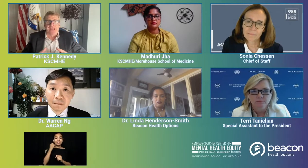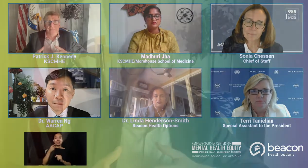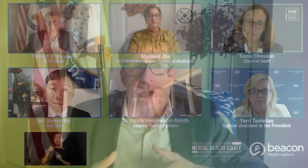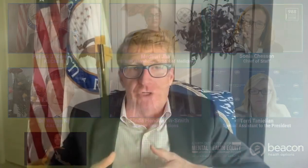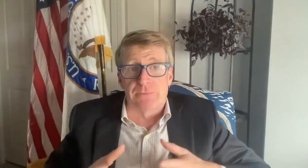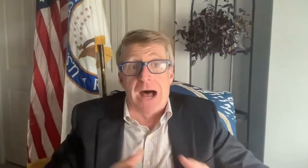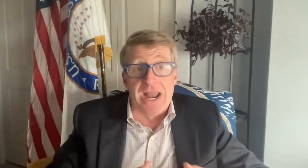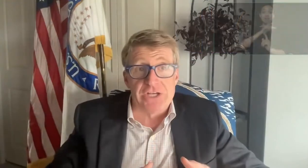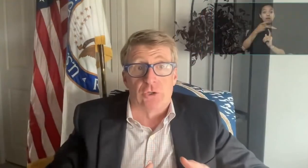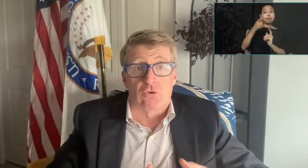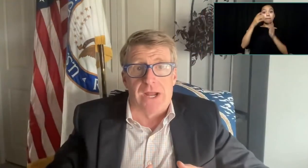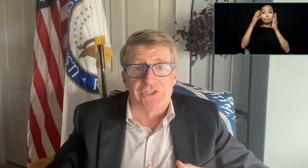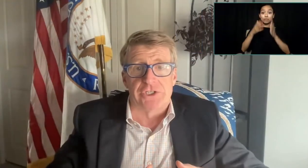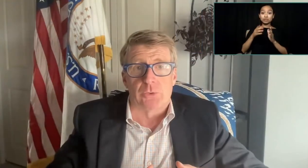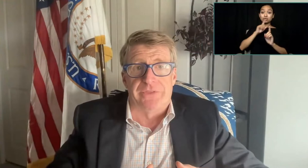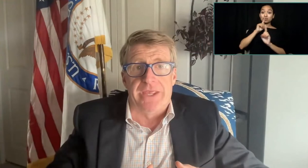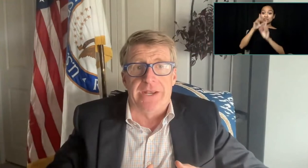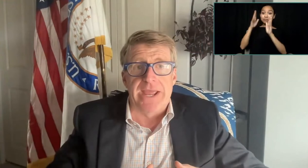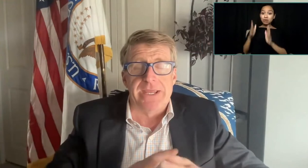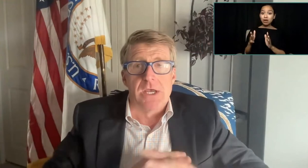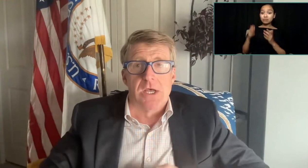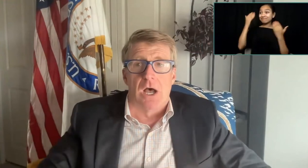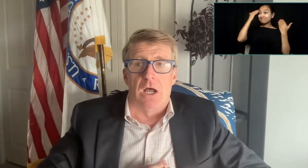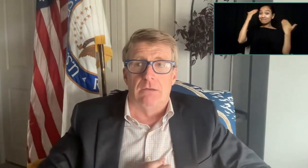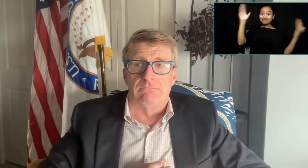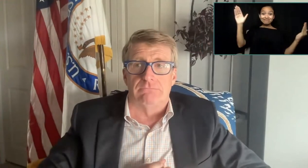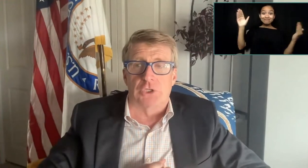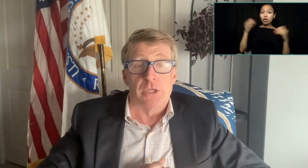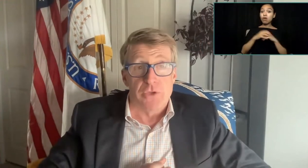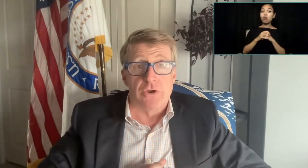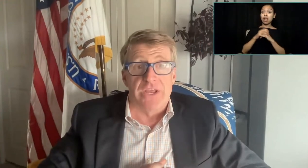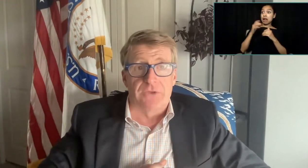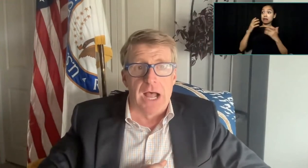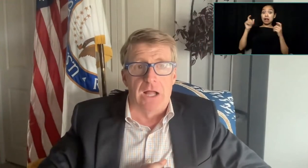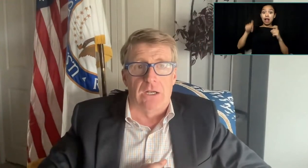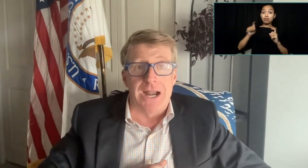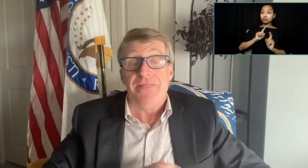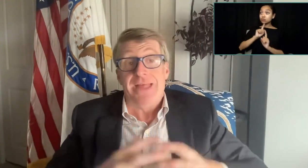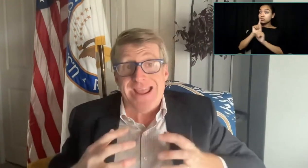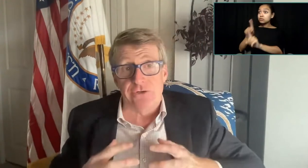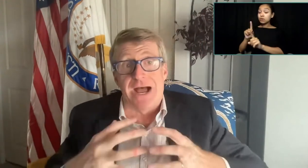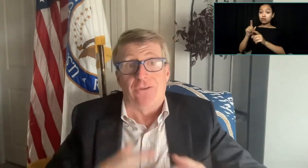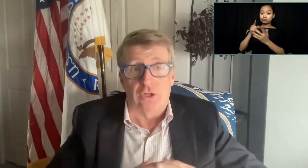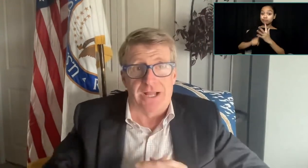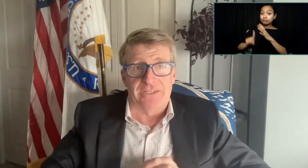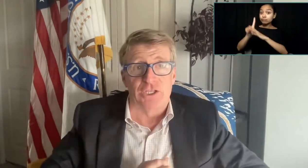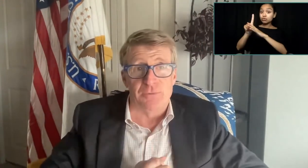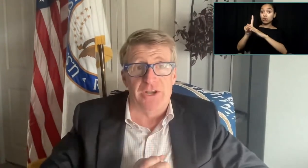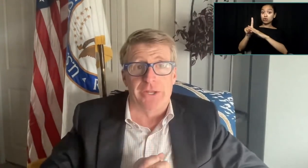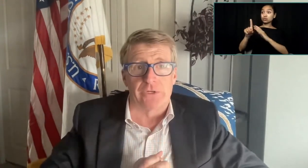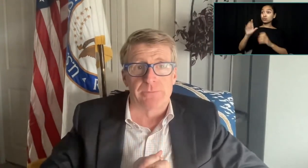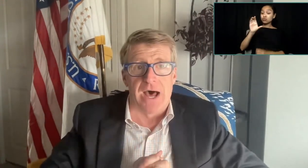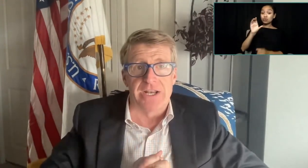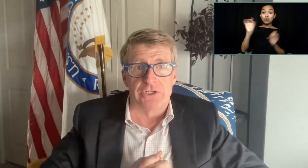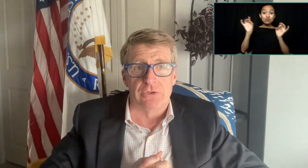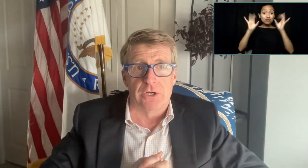and they're responding to a crisis within a community of color and they do not look like the community they're responding to,